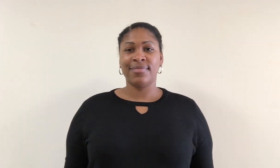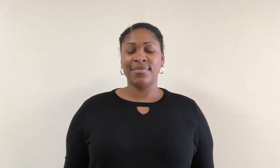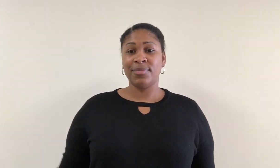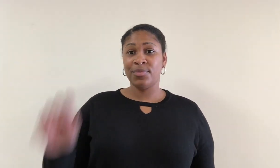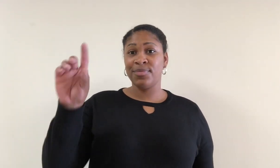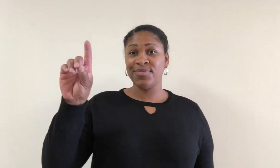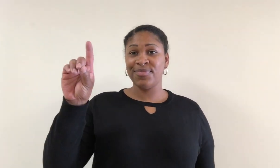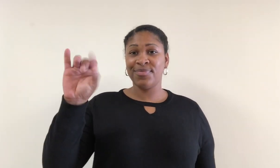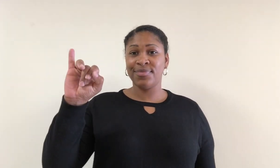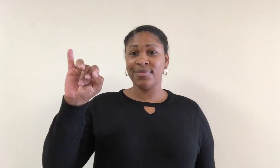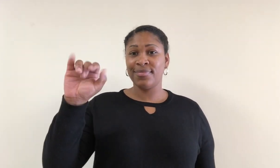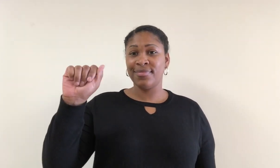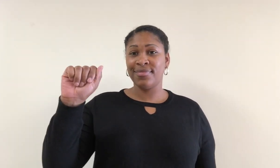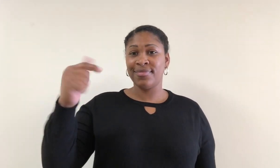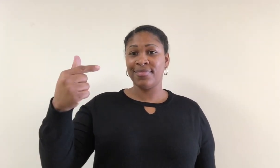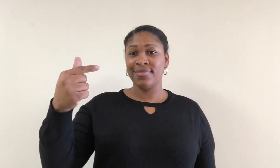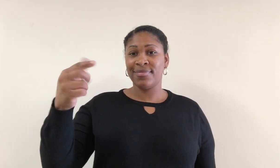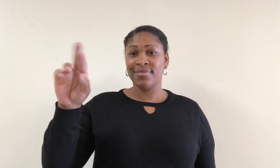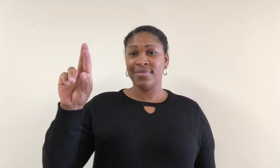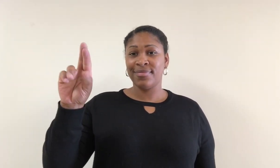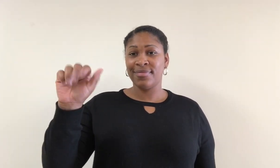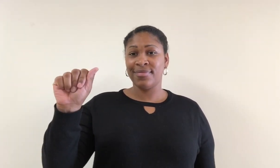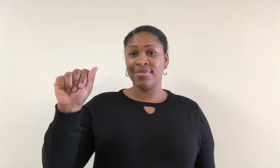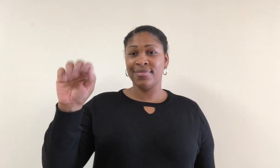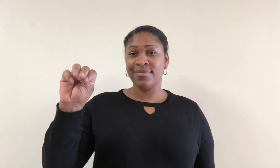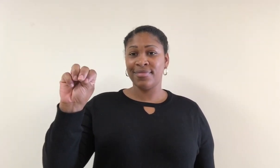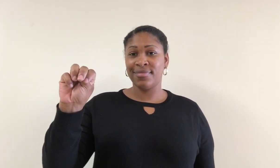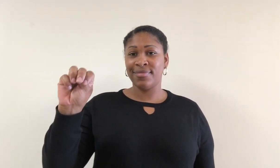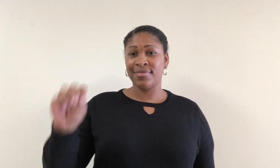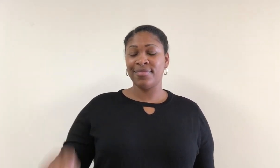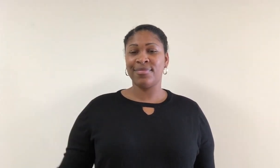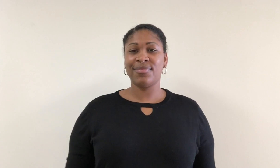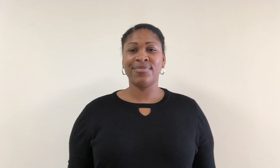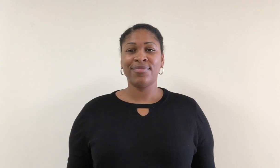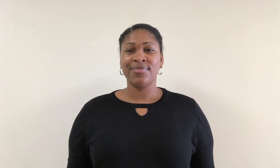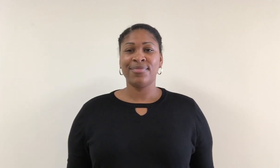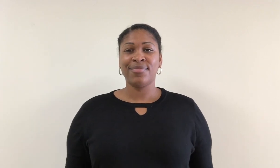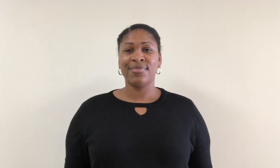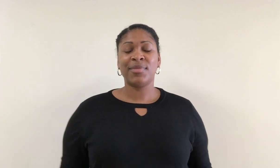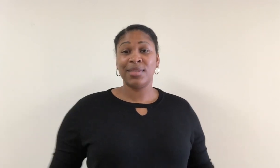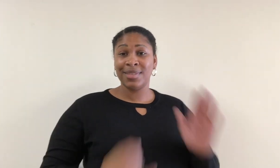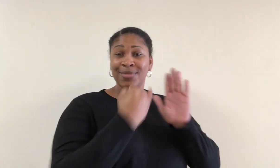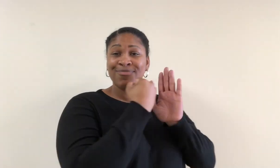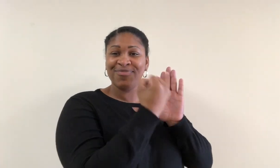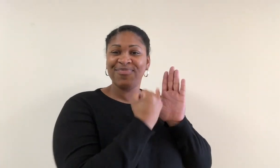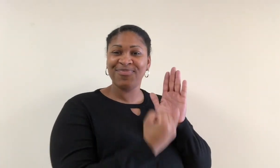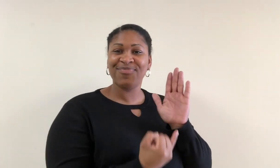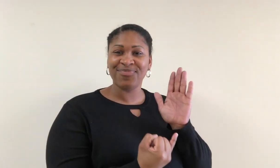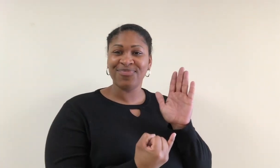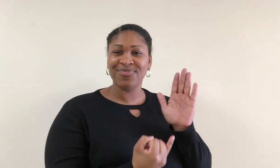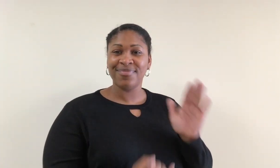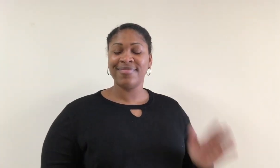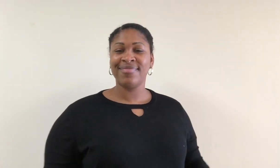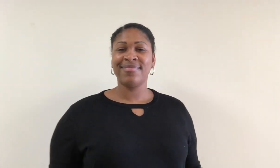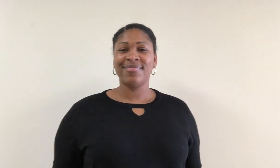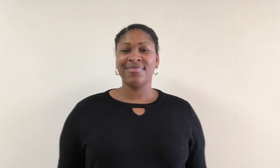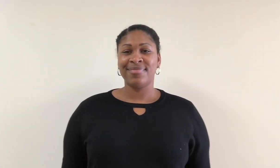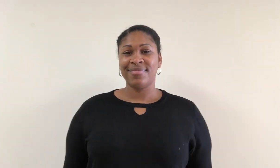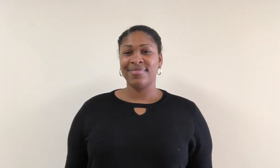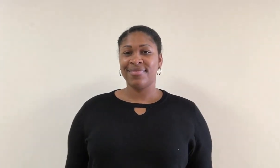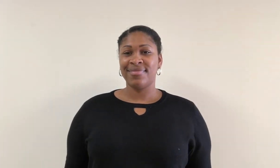Diagram